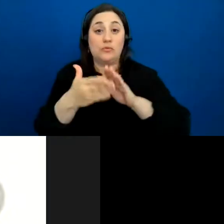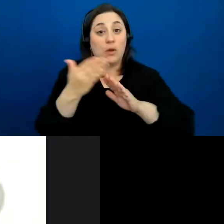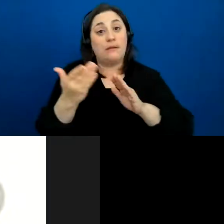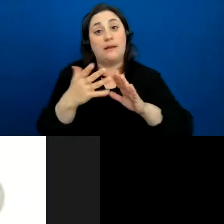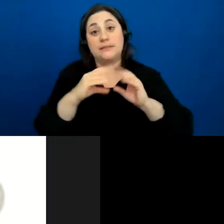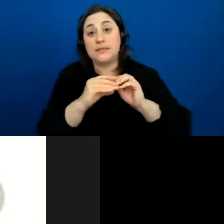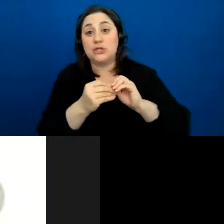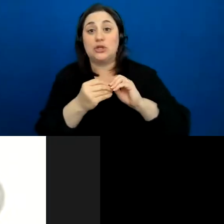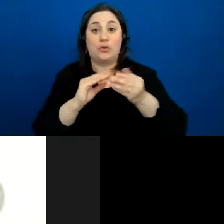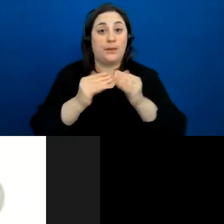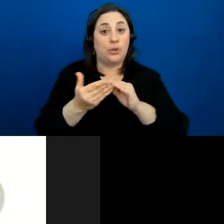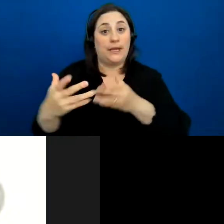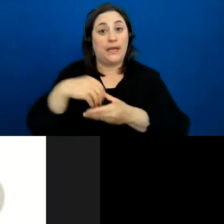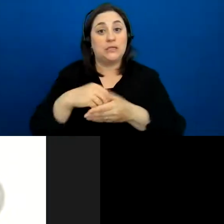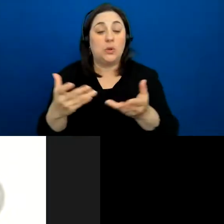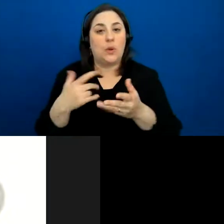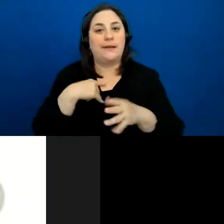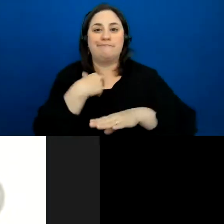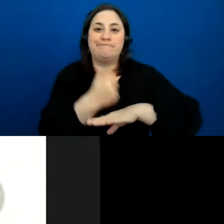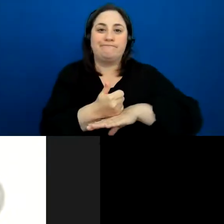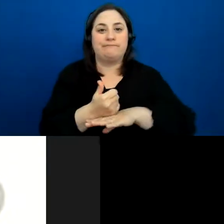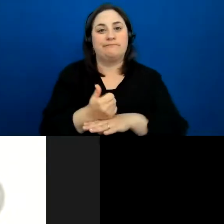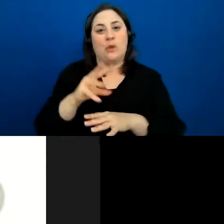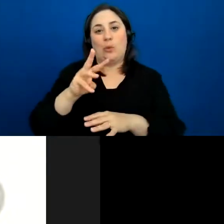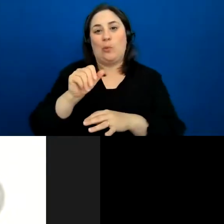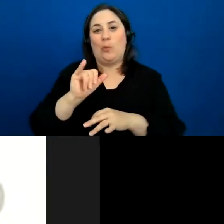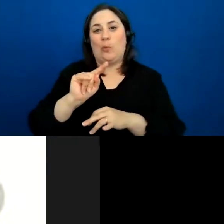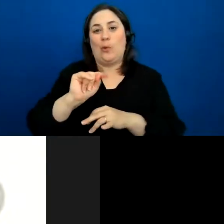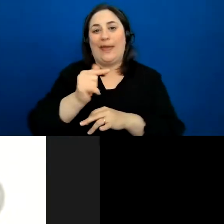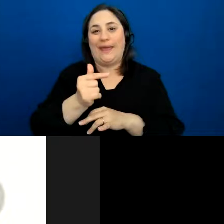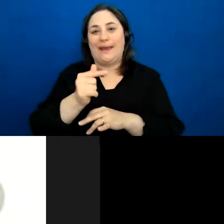is definitely having a waiting room enabled. Being able to vet through people